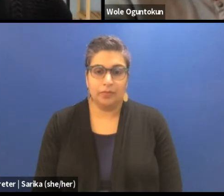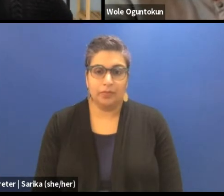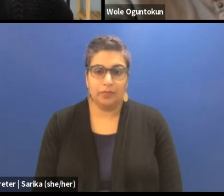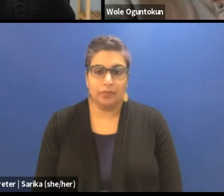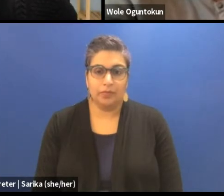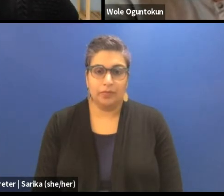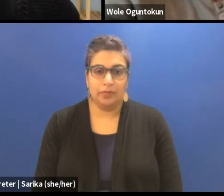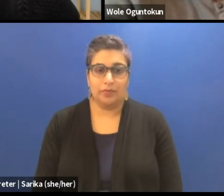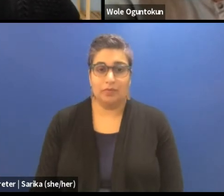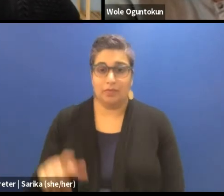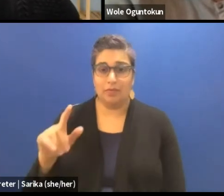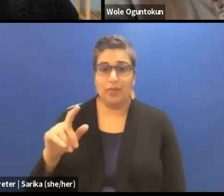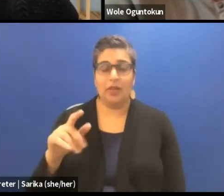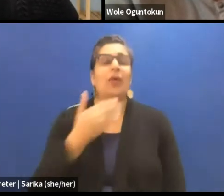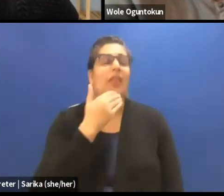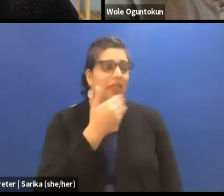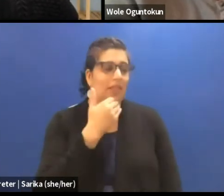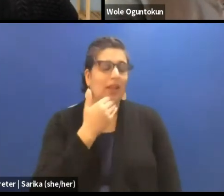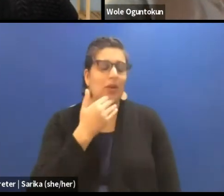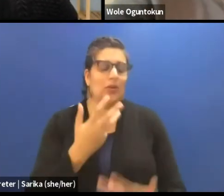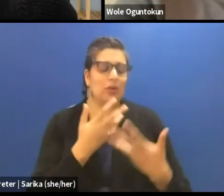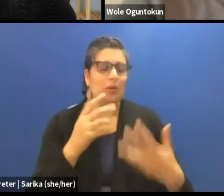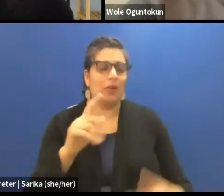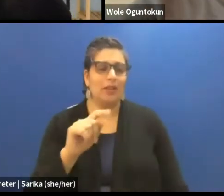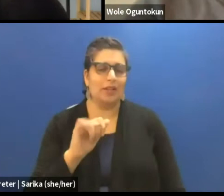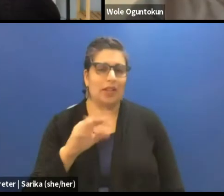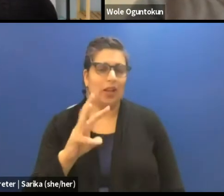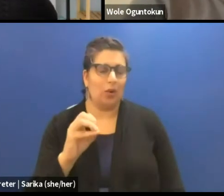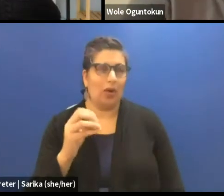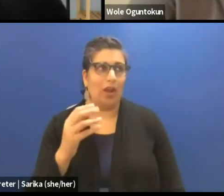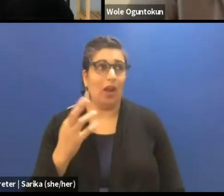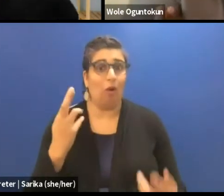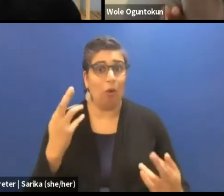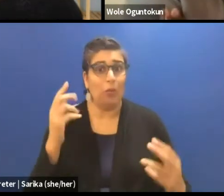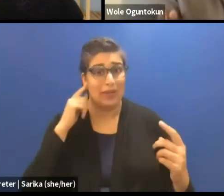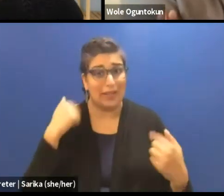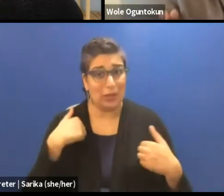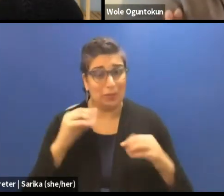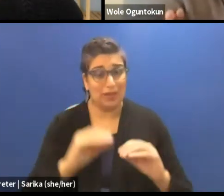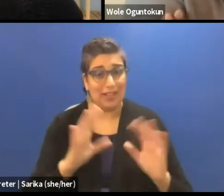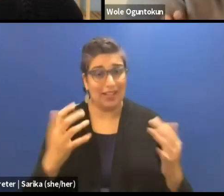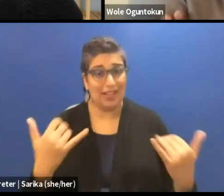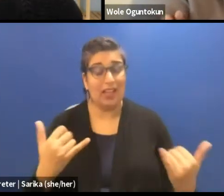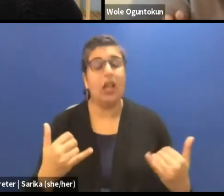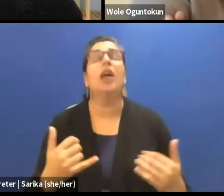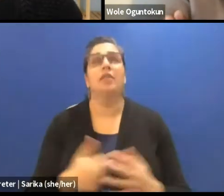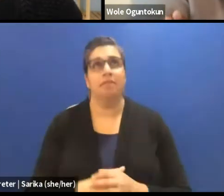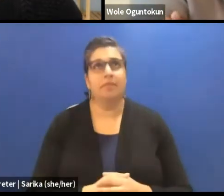Lloyd are you there? Yeah thank you so much Taiwo. I hope you can hear me clearly now.